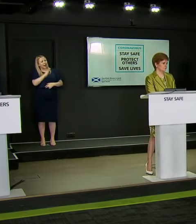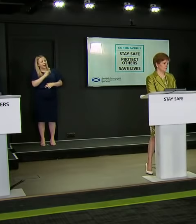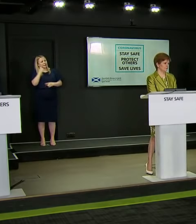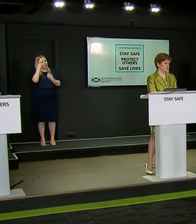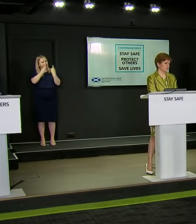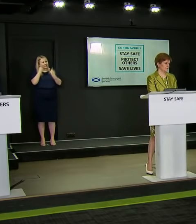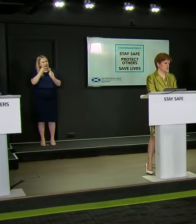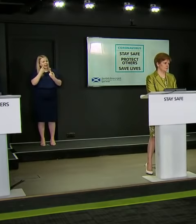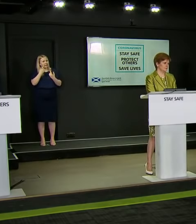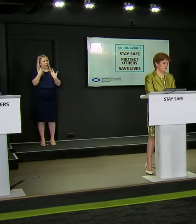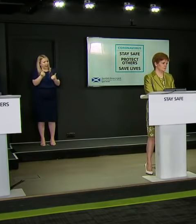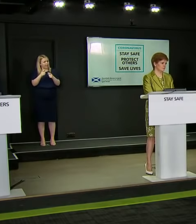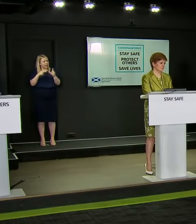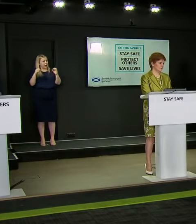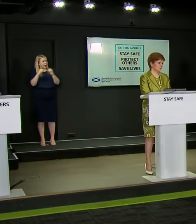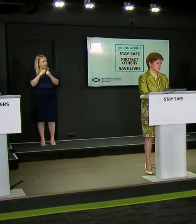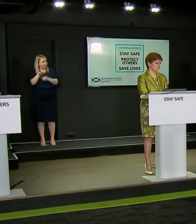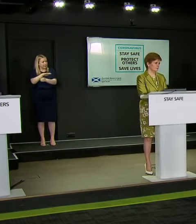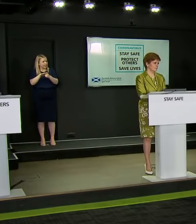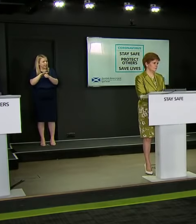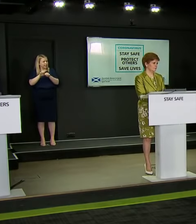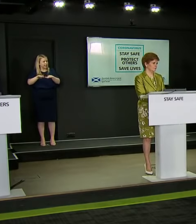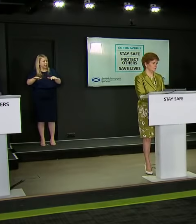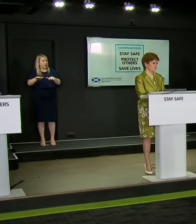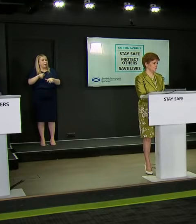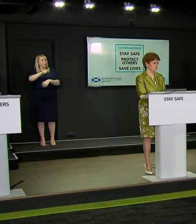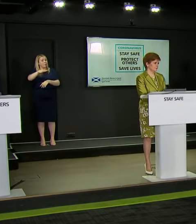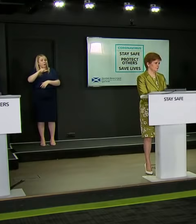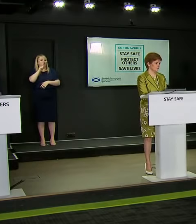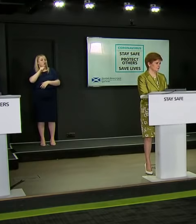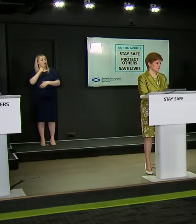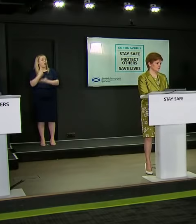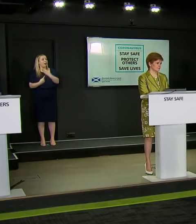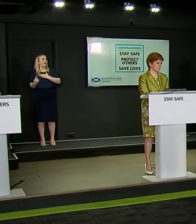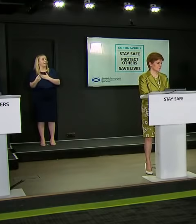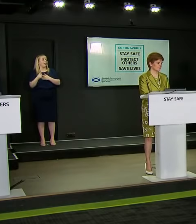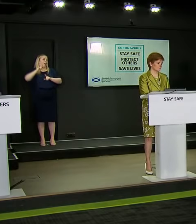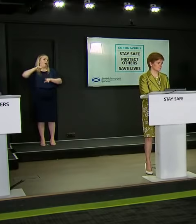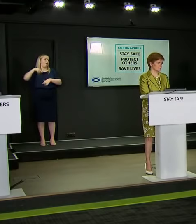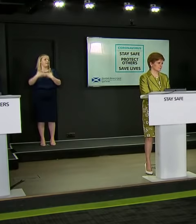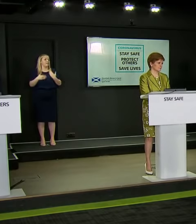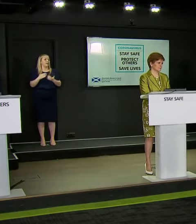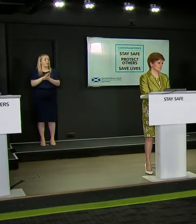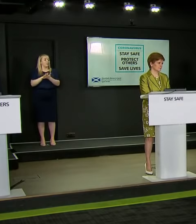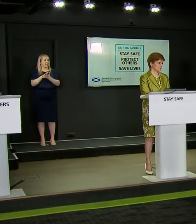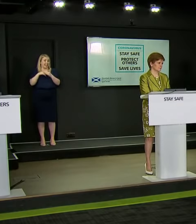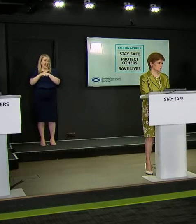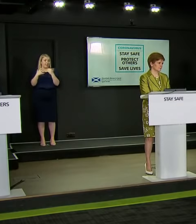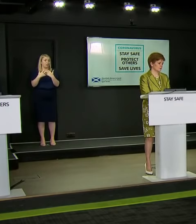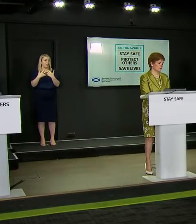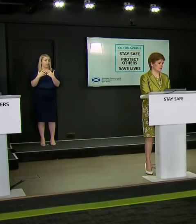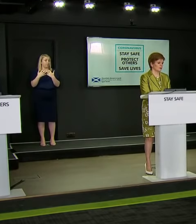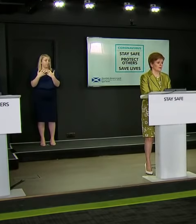Bar in Aberdeen, were not isolating and in fact possibly even in the crowds pictured outside bars at the weekend?